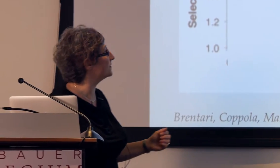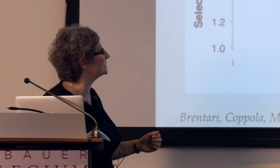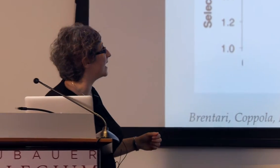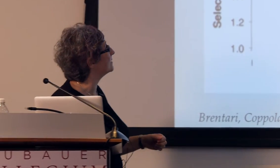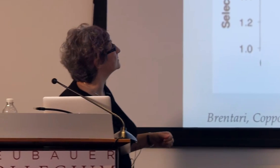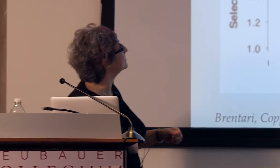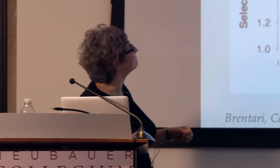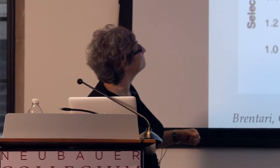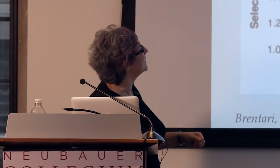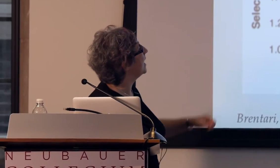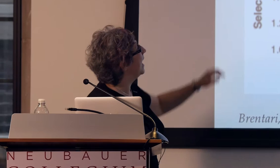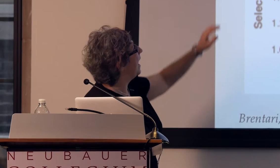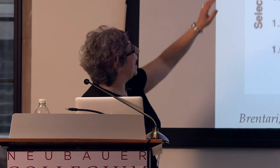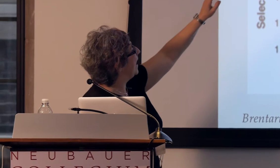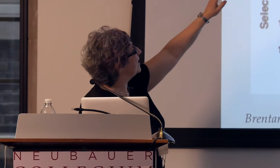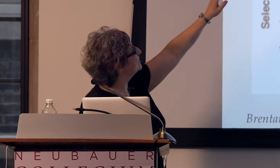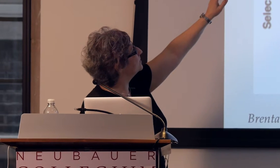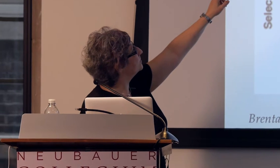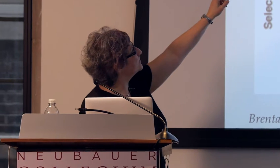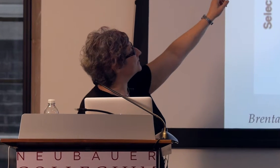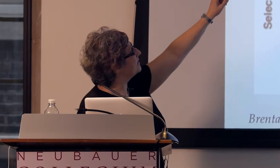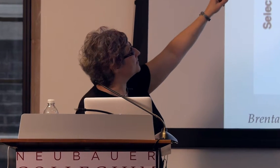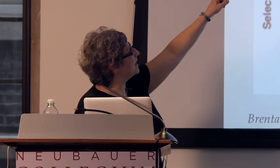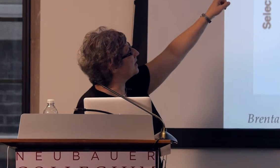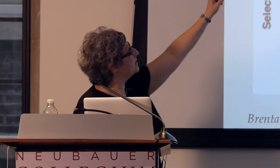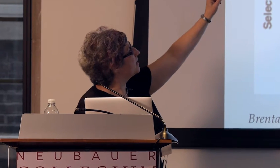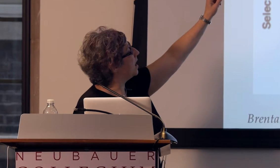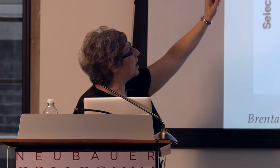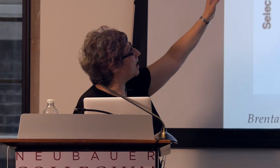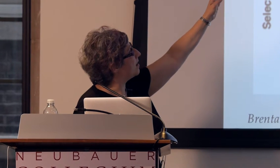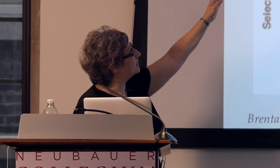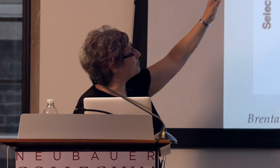on this task and you'll see the complexity ratings